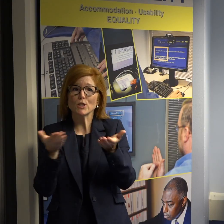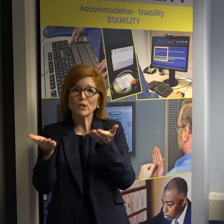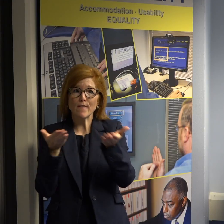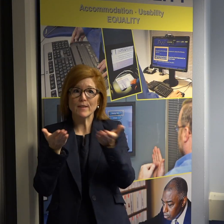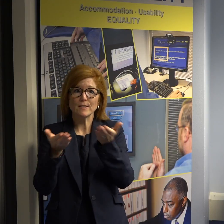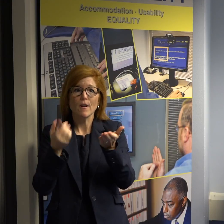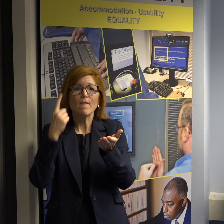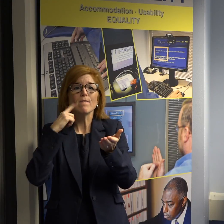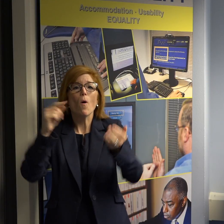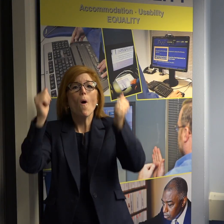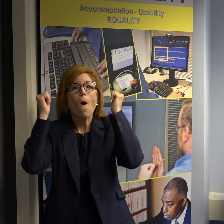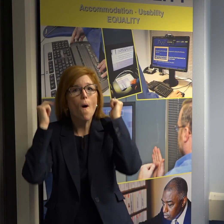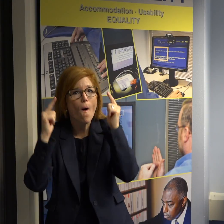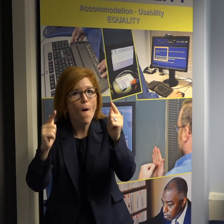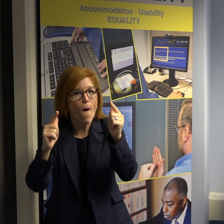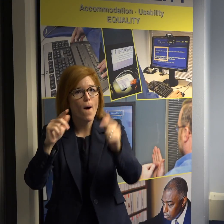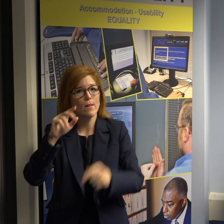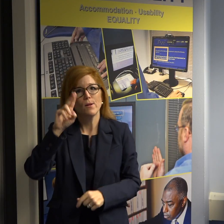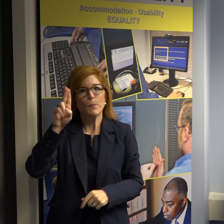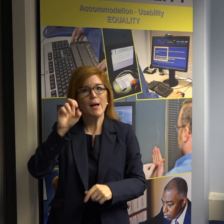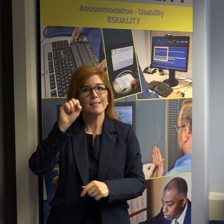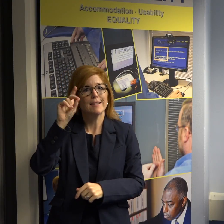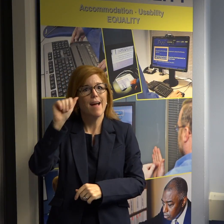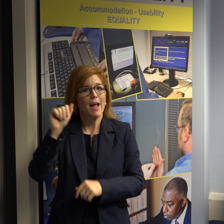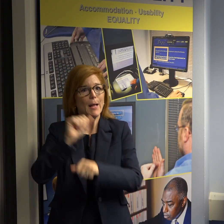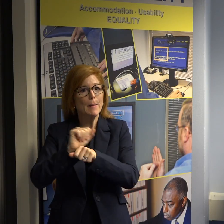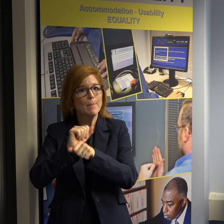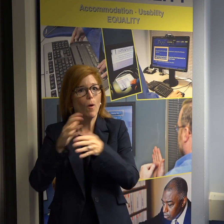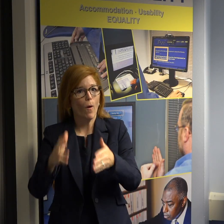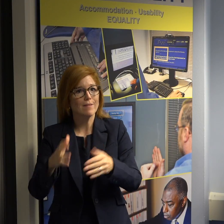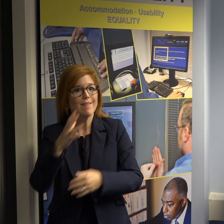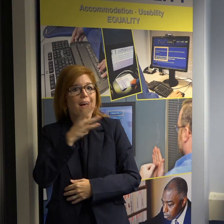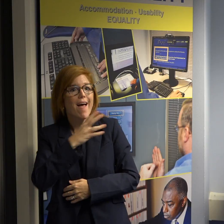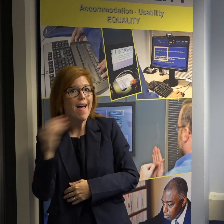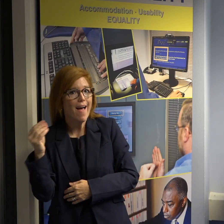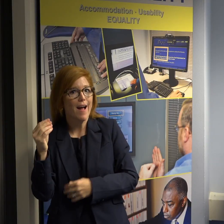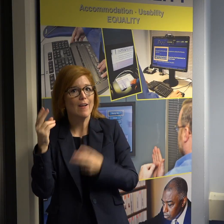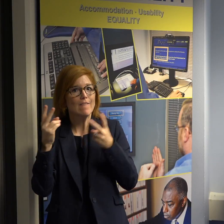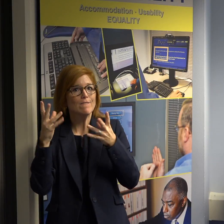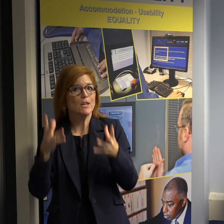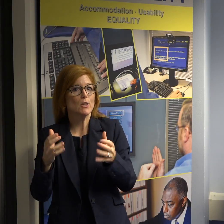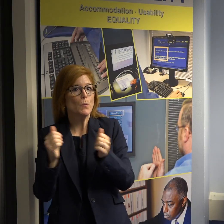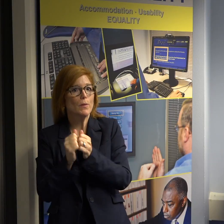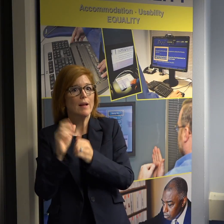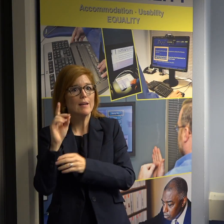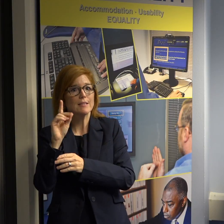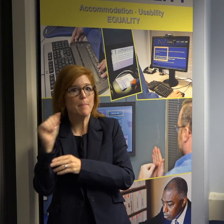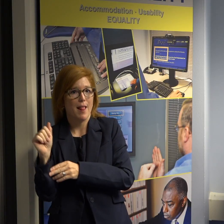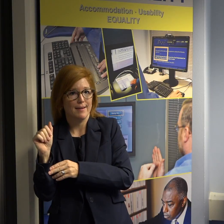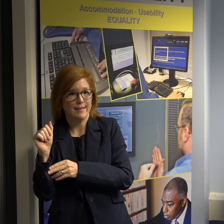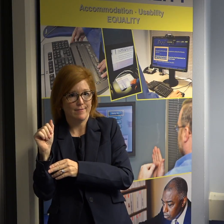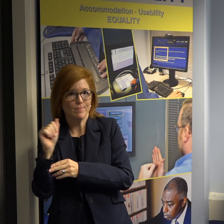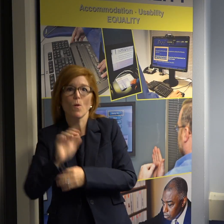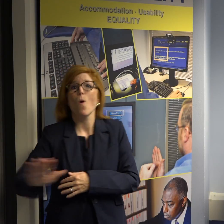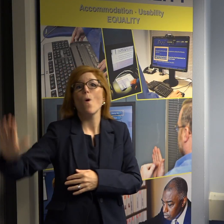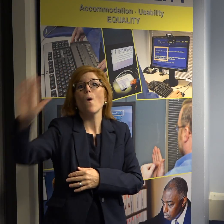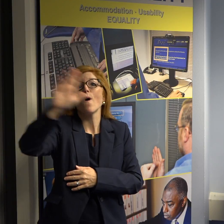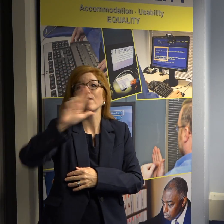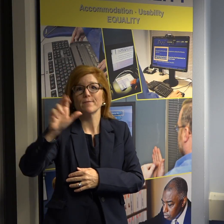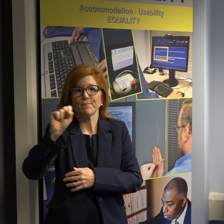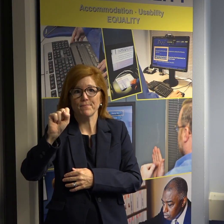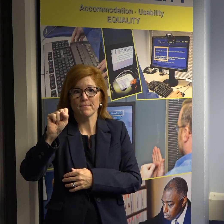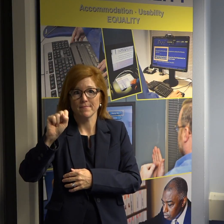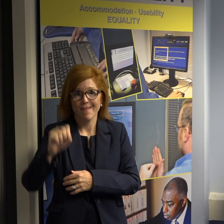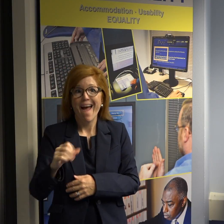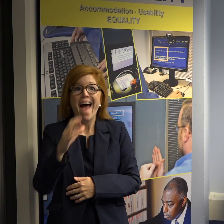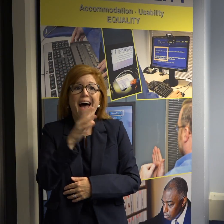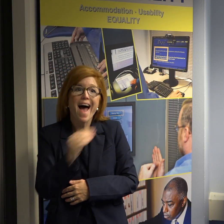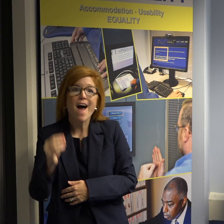support services for all of USDA employees as well as any visitors with disabilities nationwide